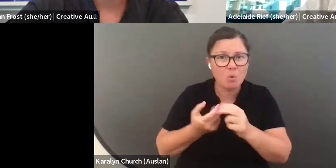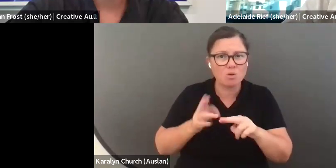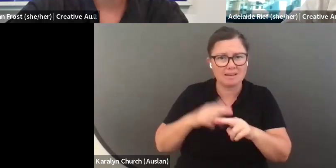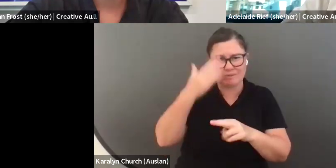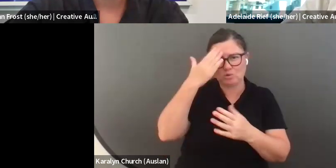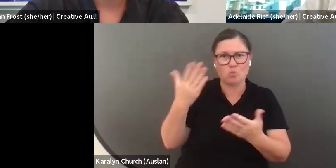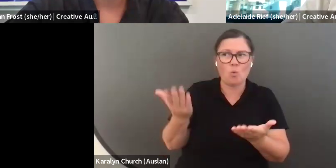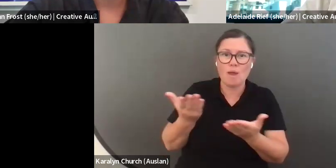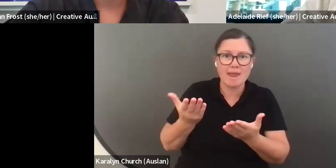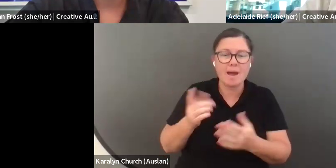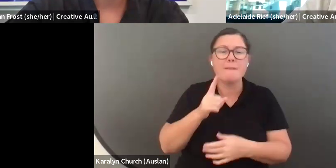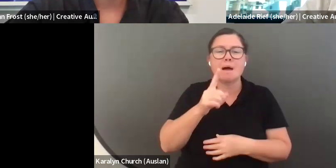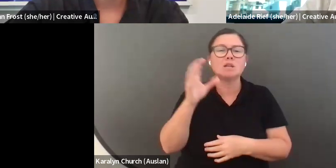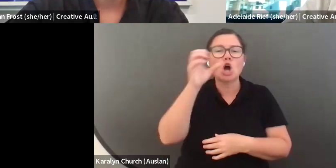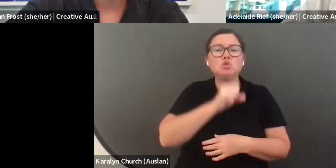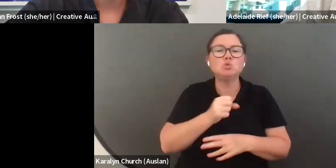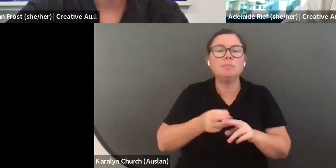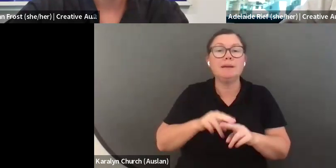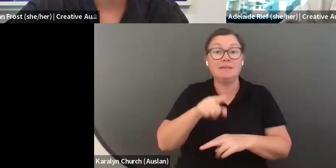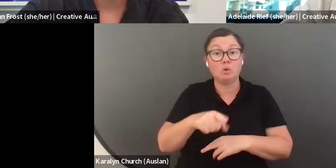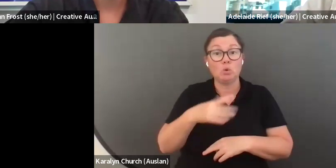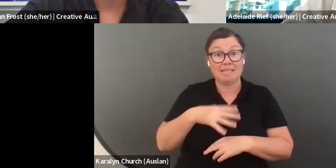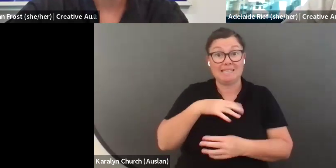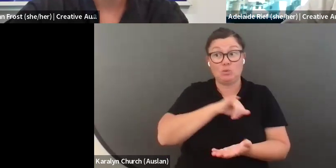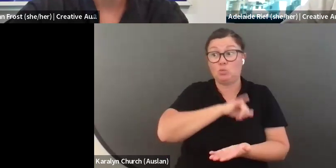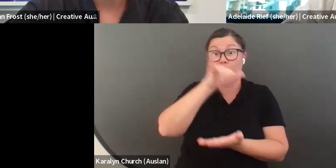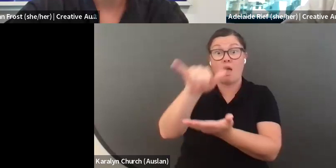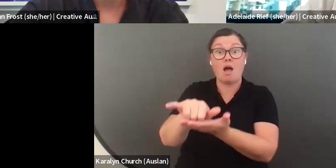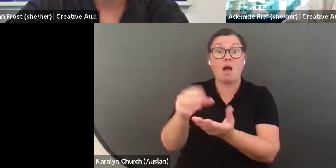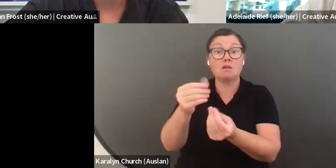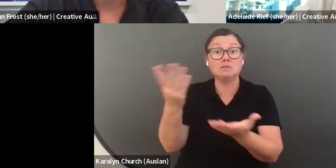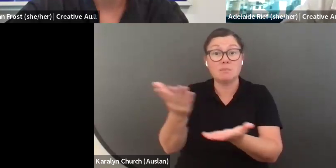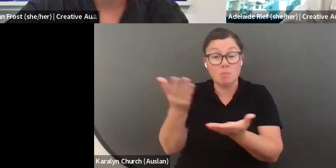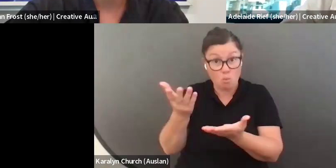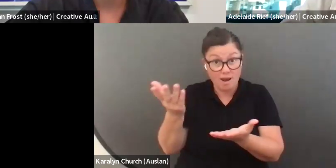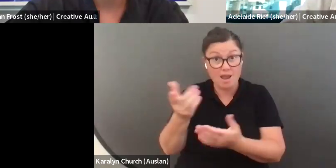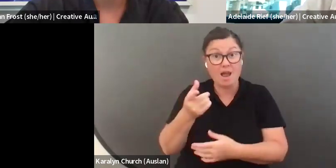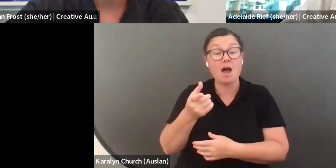know exactly where it is to identify if you're going to need travel support. Assume that if